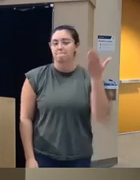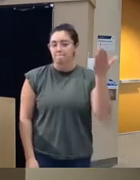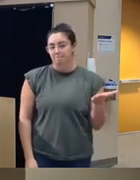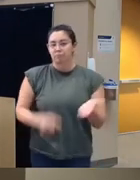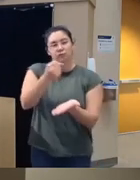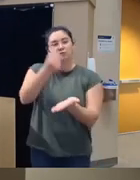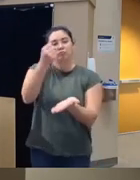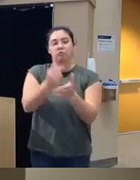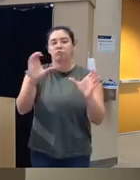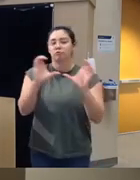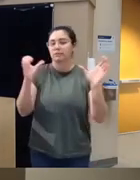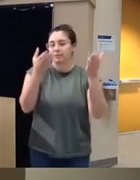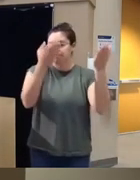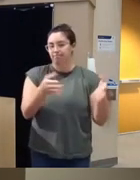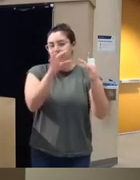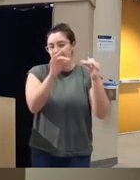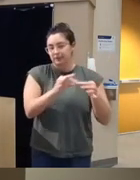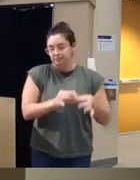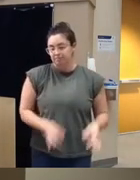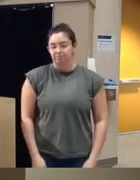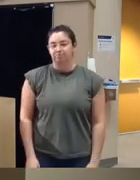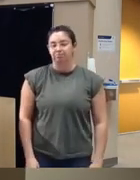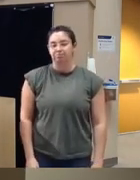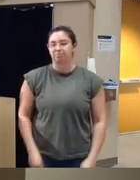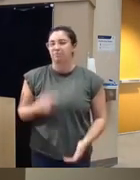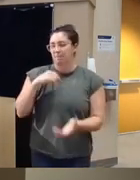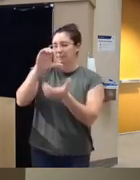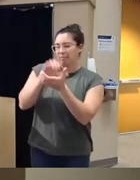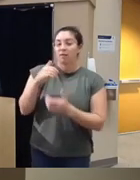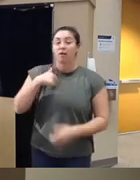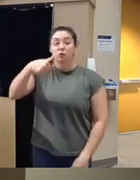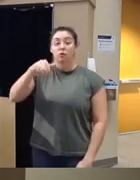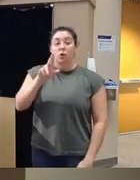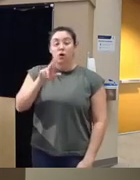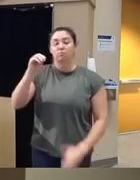certificate statements are here and I believe there's a QR code that you complete at the end